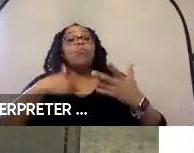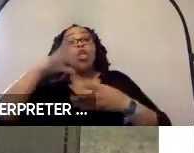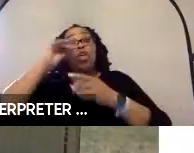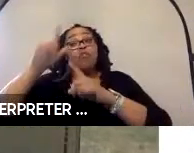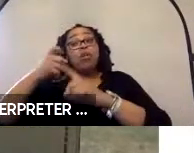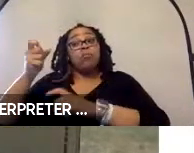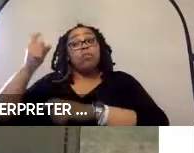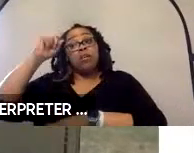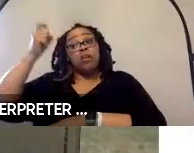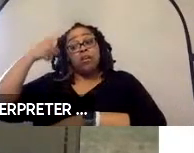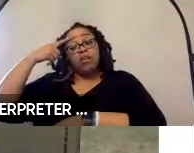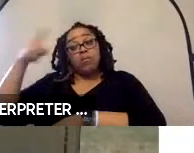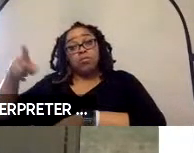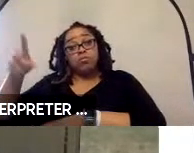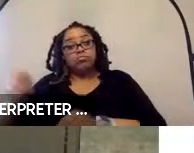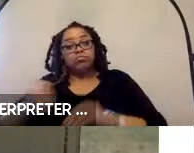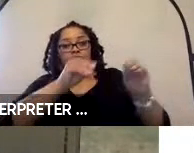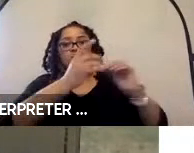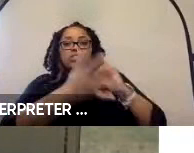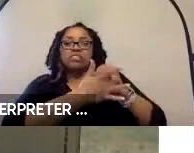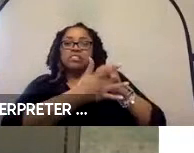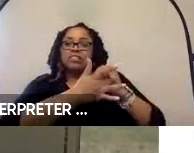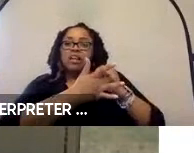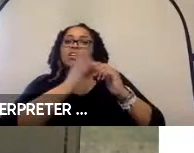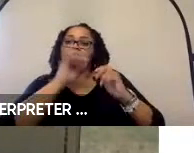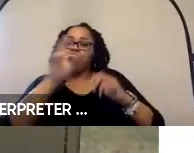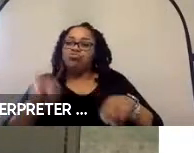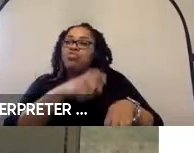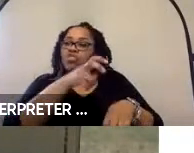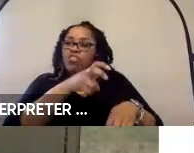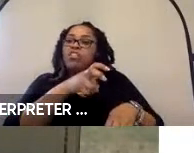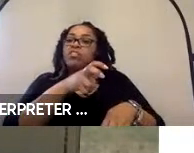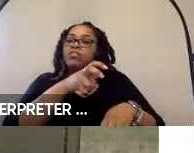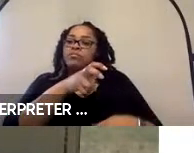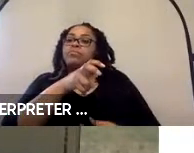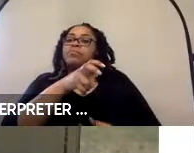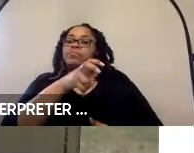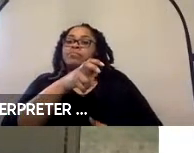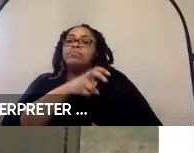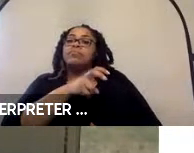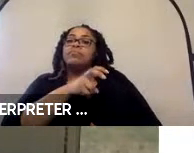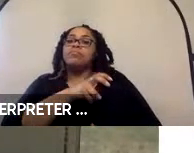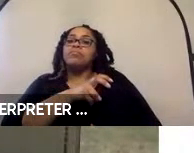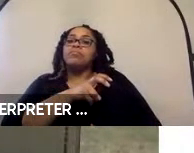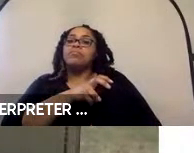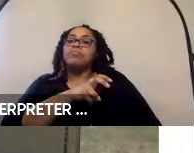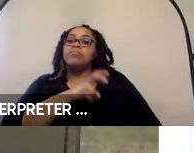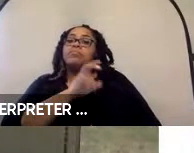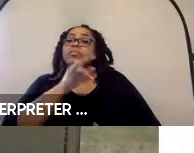side, the technology transfers over. And it has led us into -- a couple interesting projects